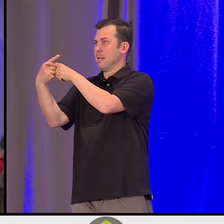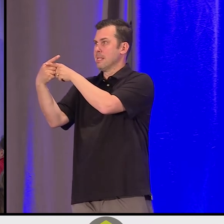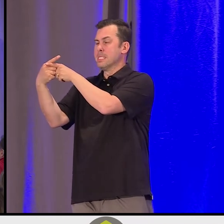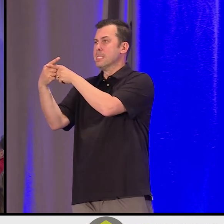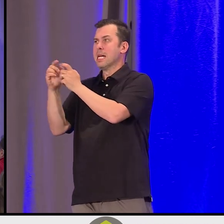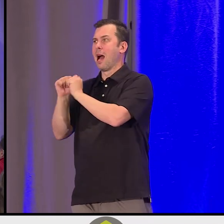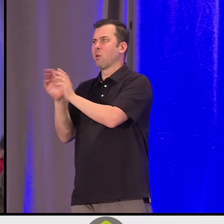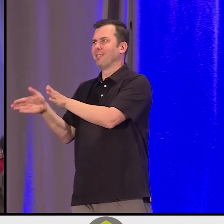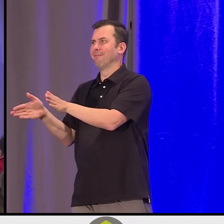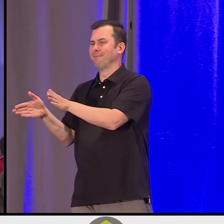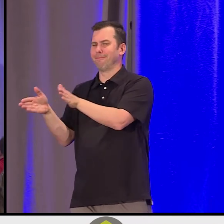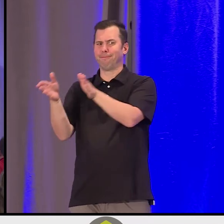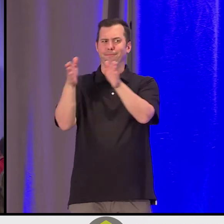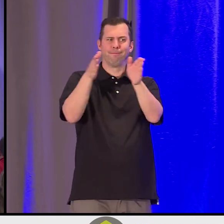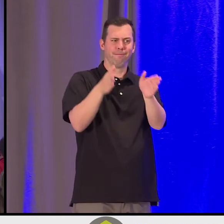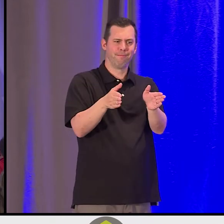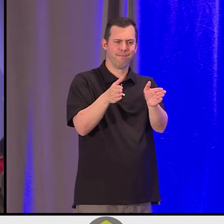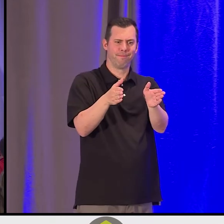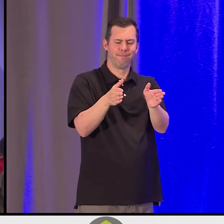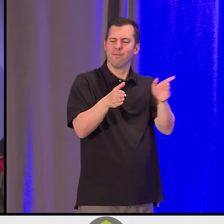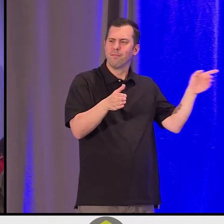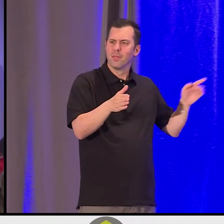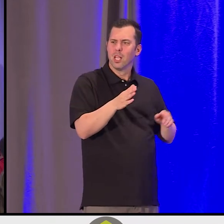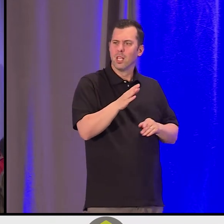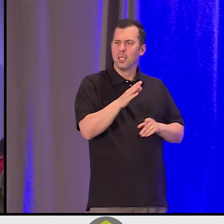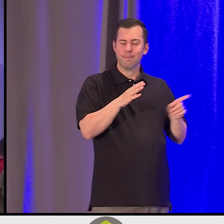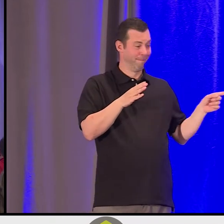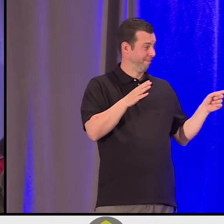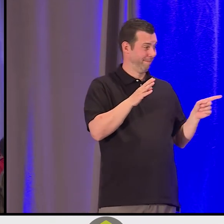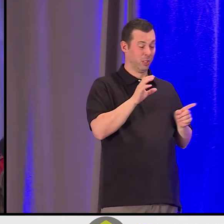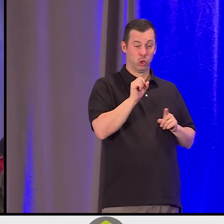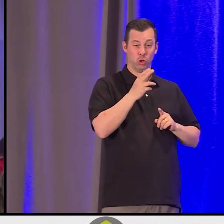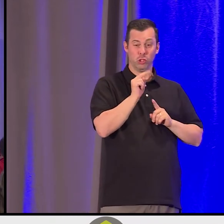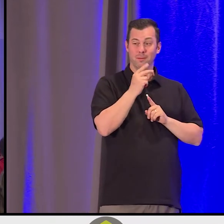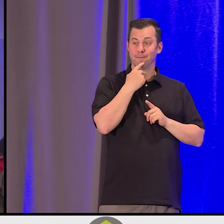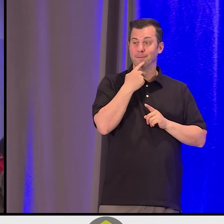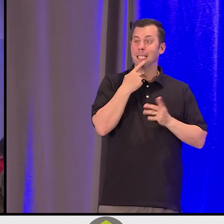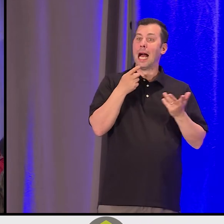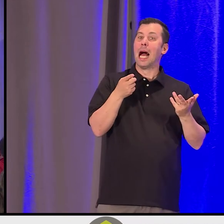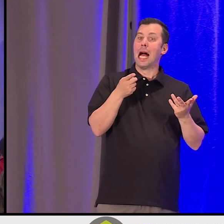And Shawn said, [Indigenous language], you know, when we need healing. And I think about this forum and the whole idea